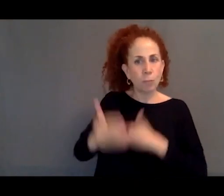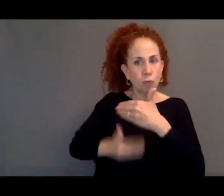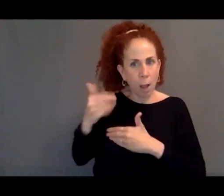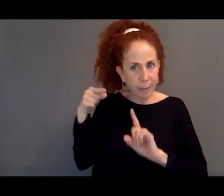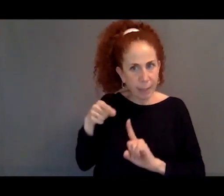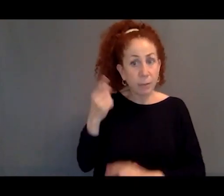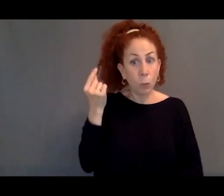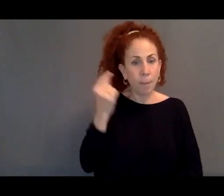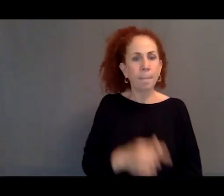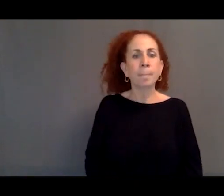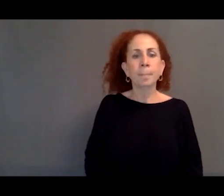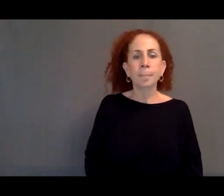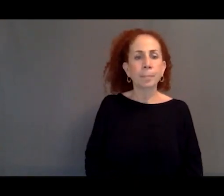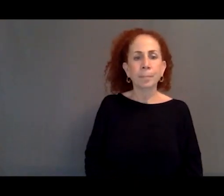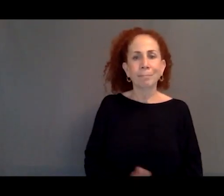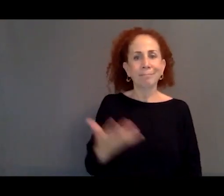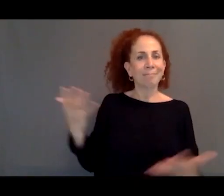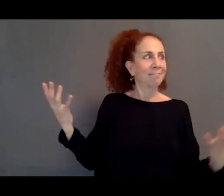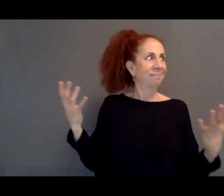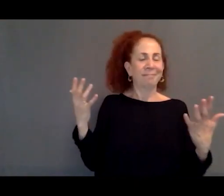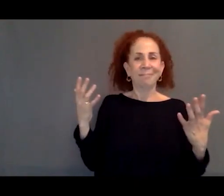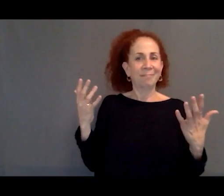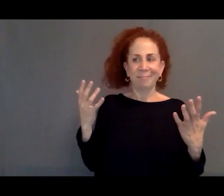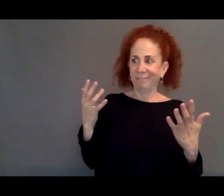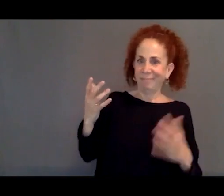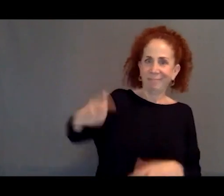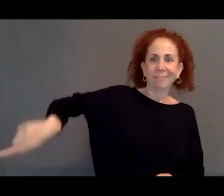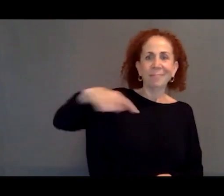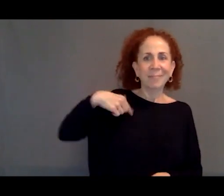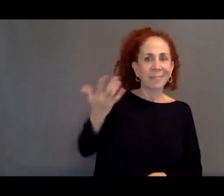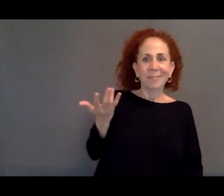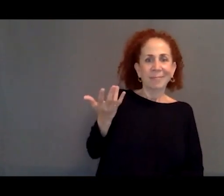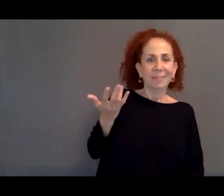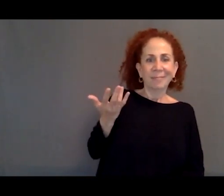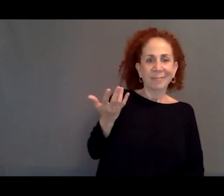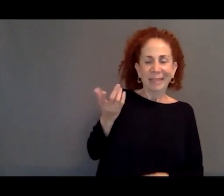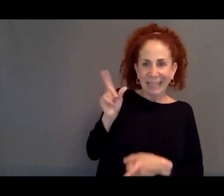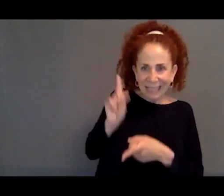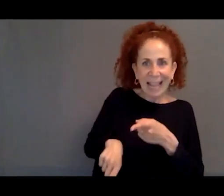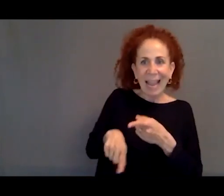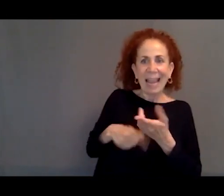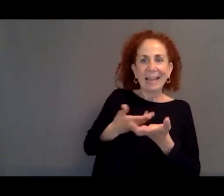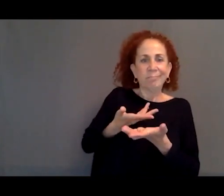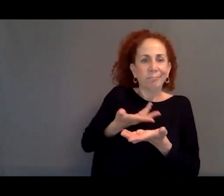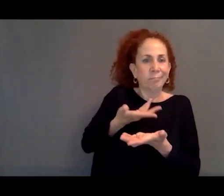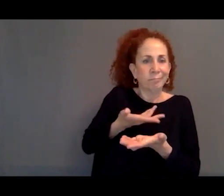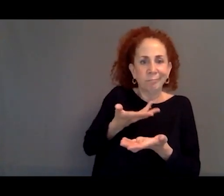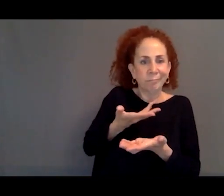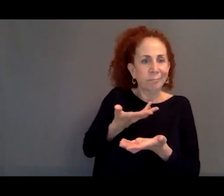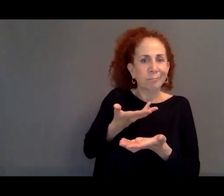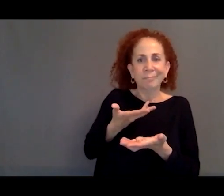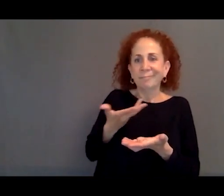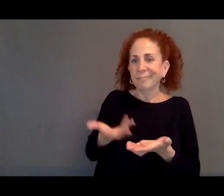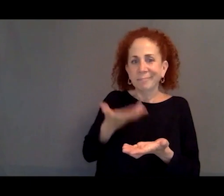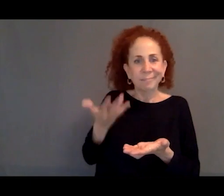is that it doesn't allow people to essentially have